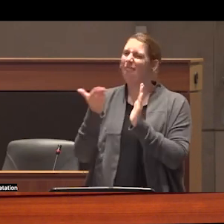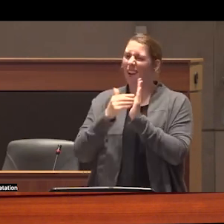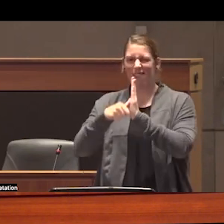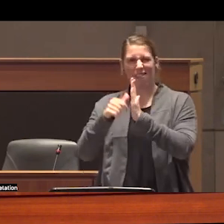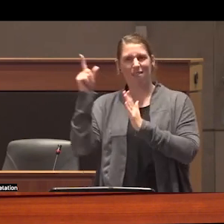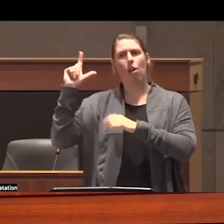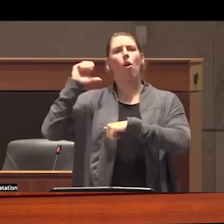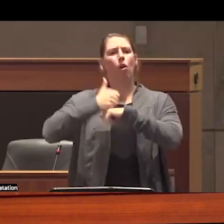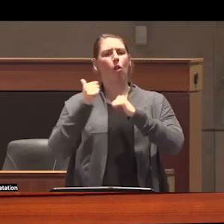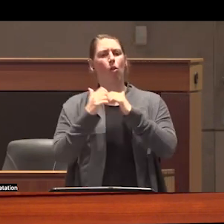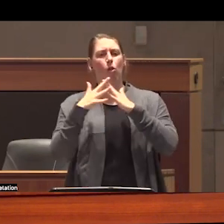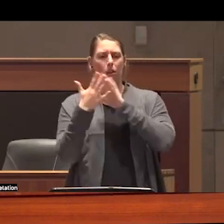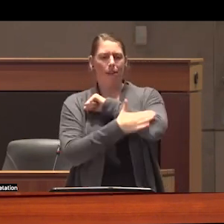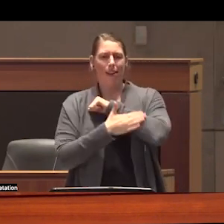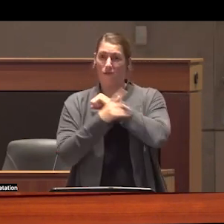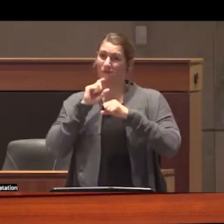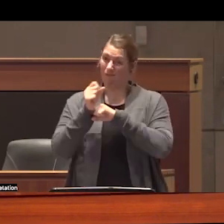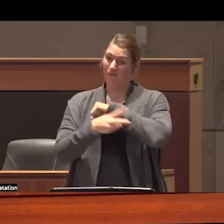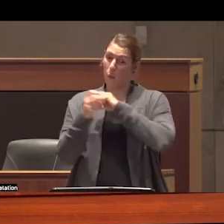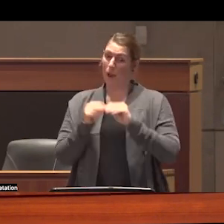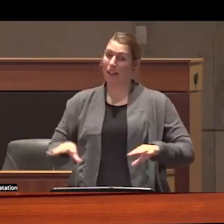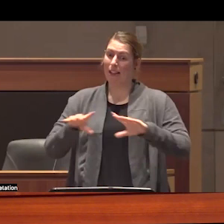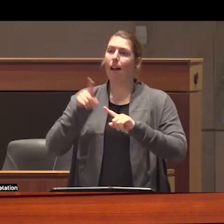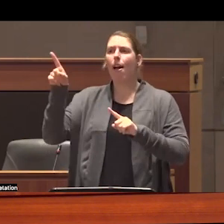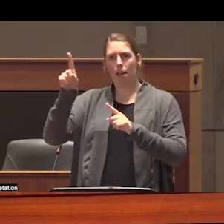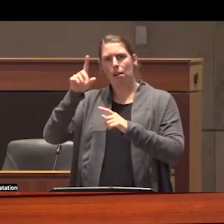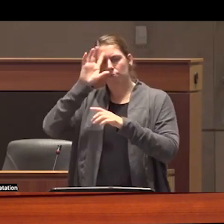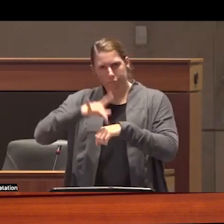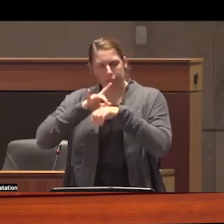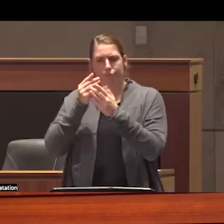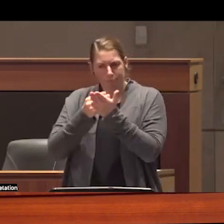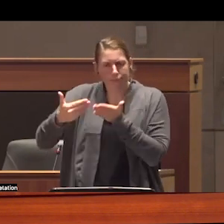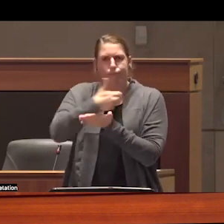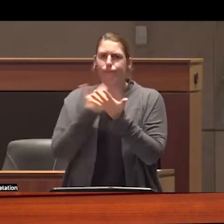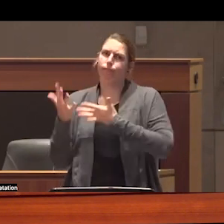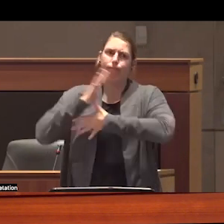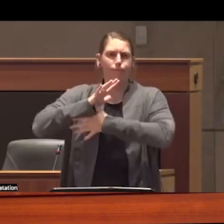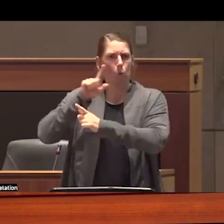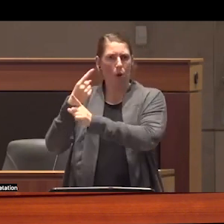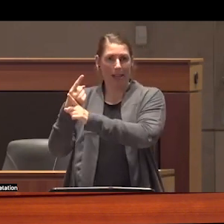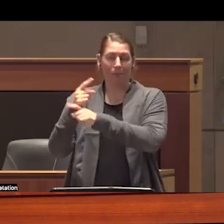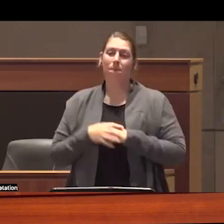land and that actively participates in a global system of Monopoly capitalism I would be remiss